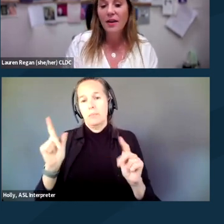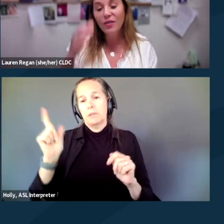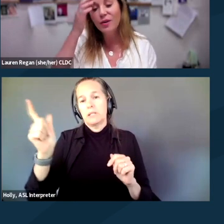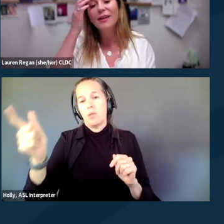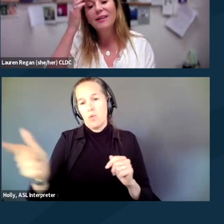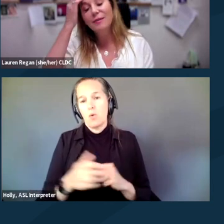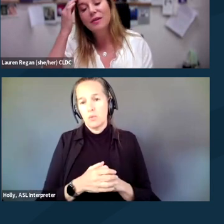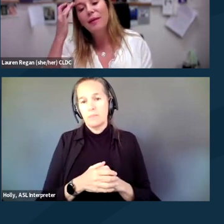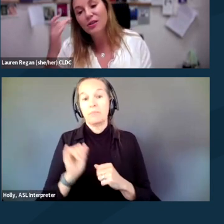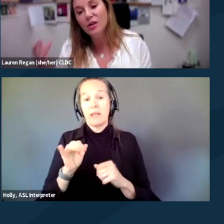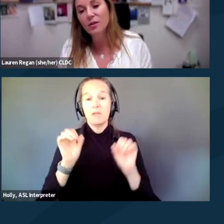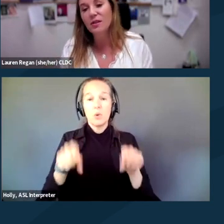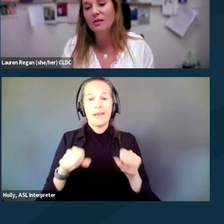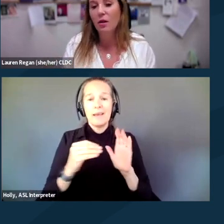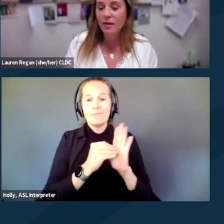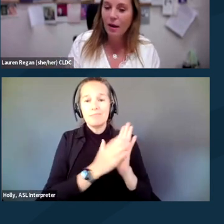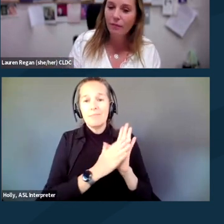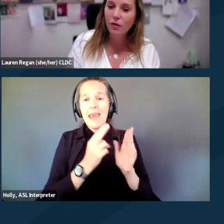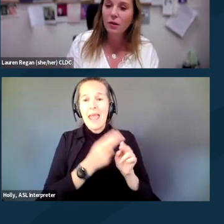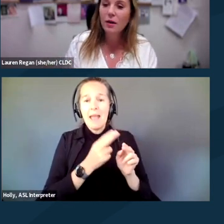If you can get names and badge numbers, that's always helpful.